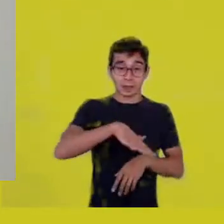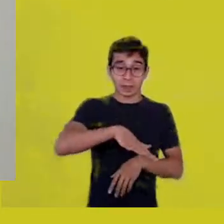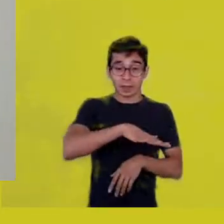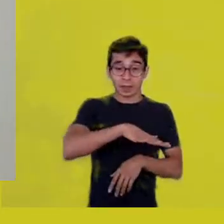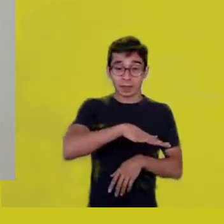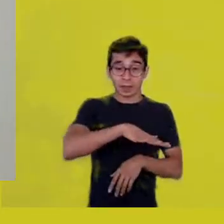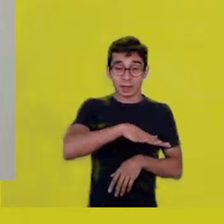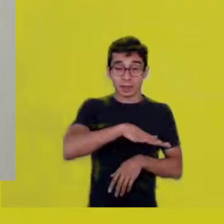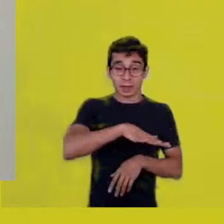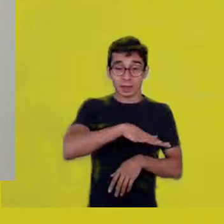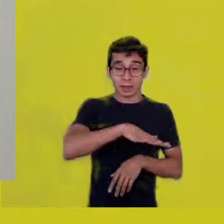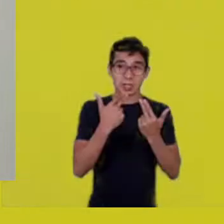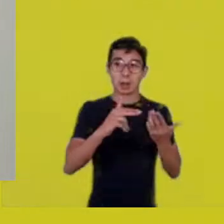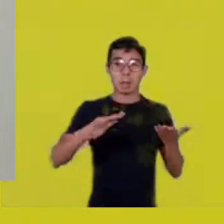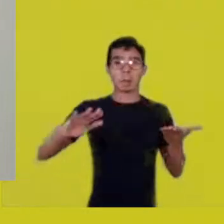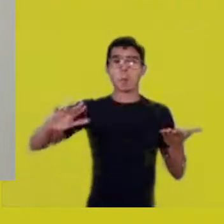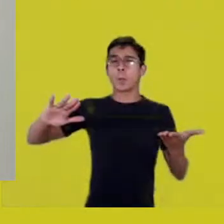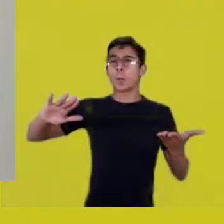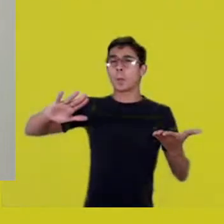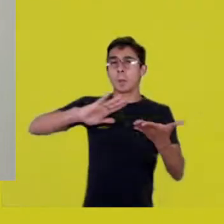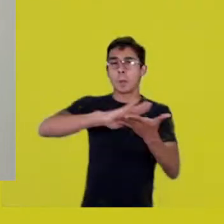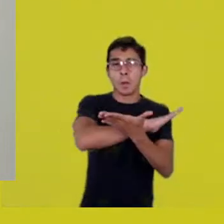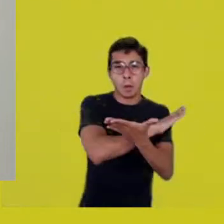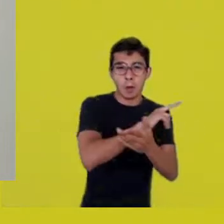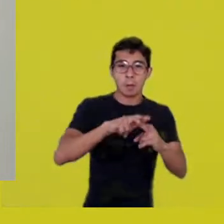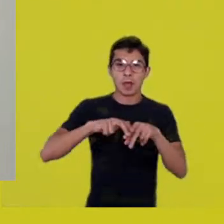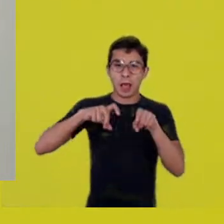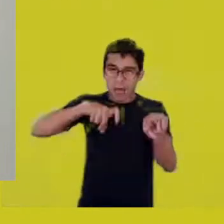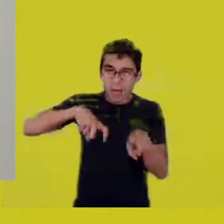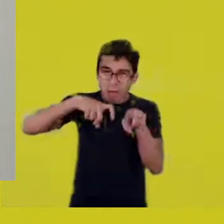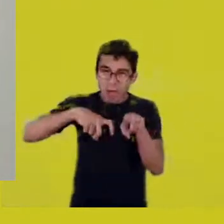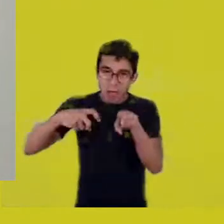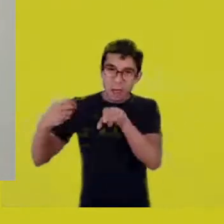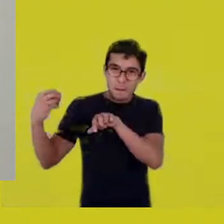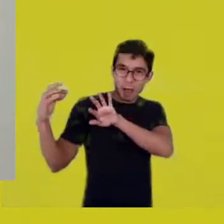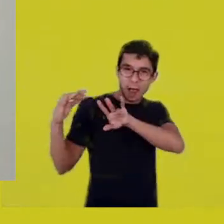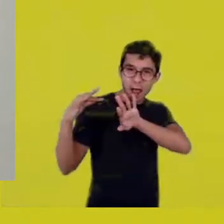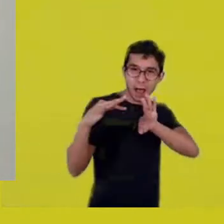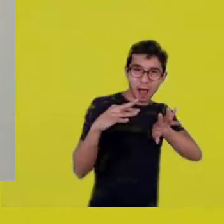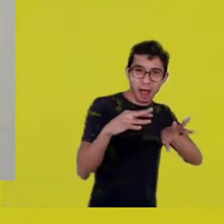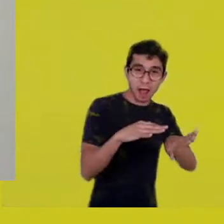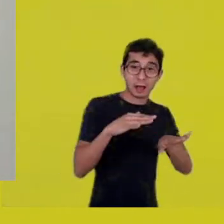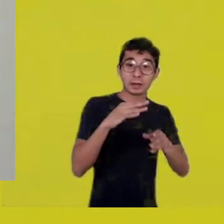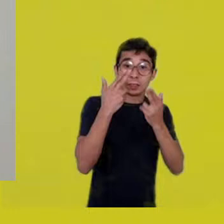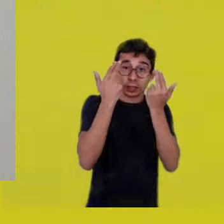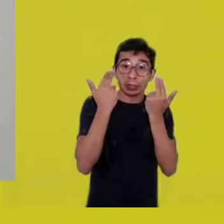and the men and women who are seated, talking,